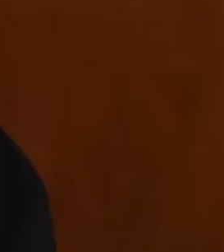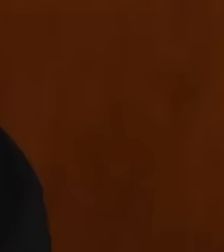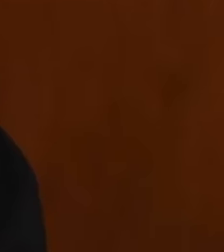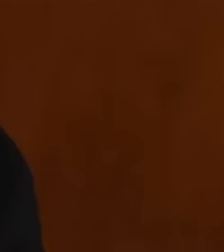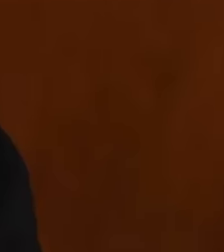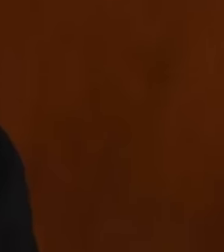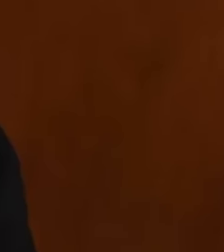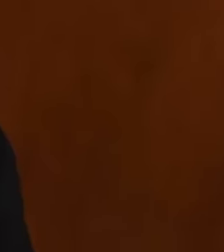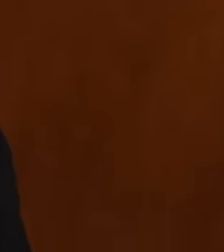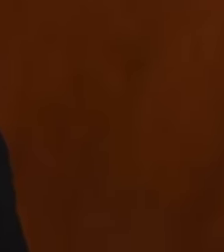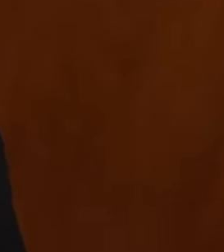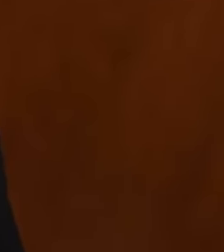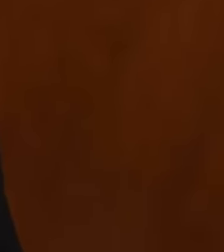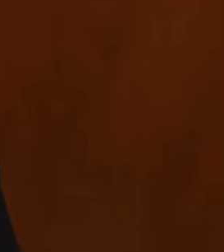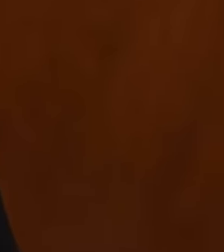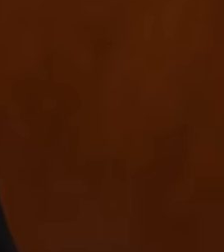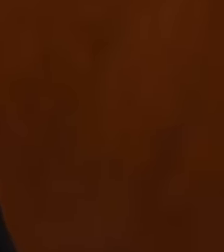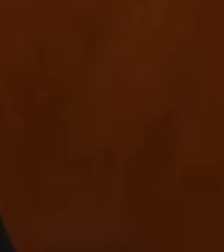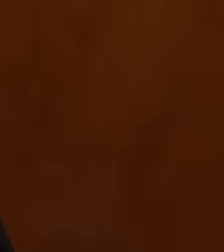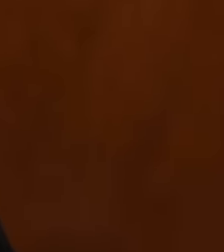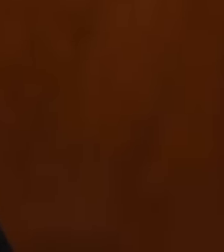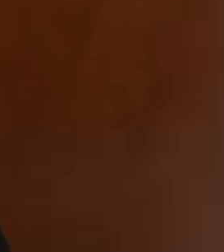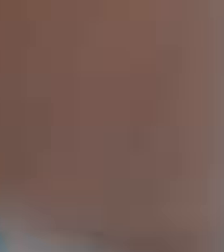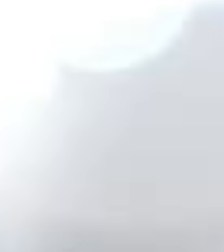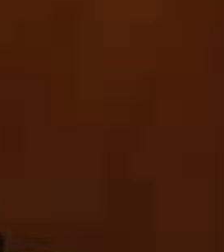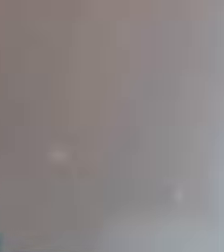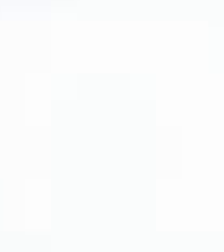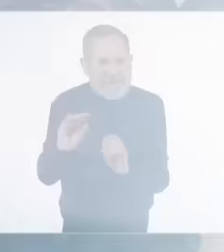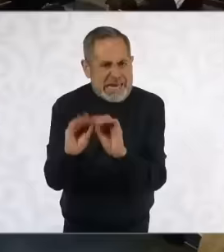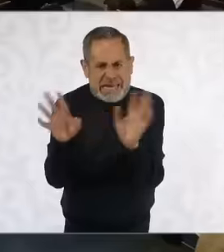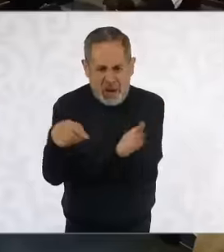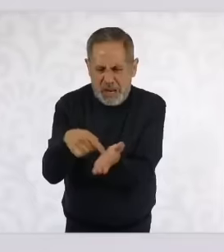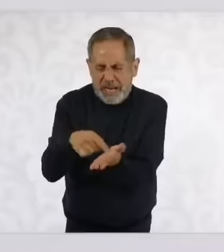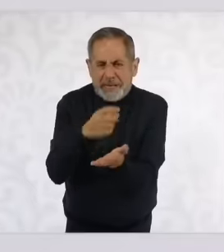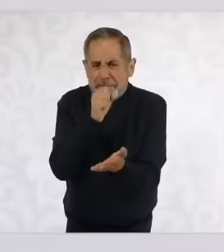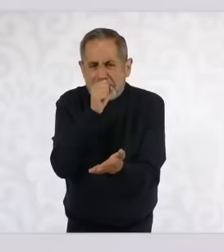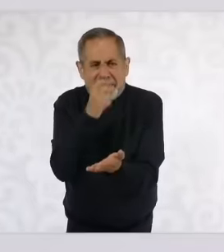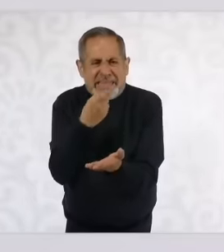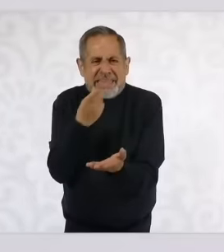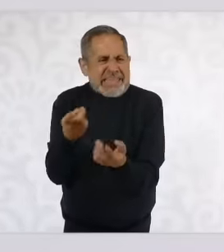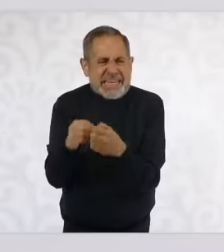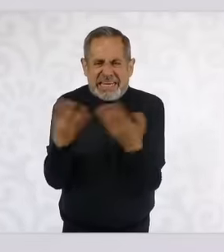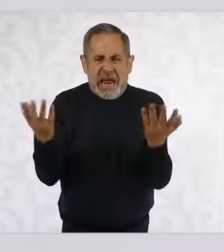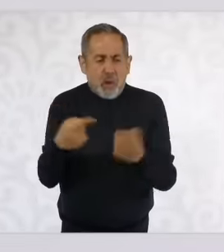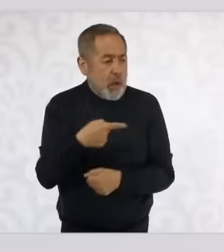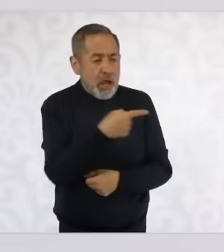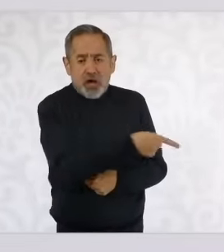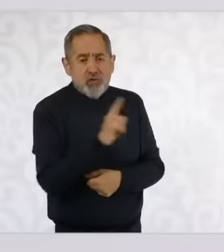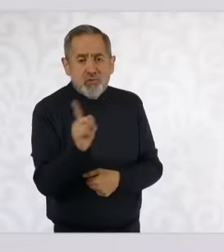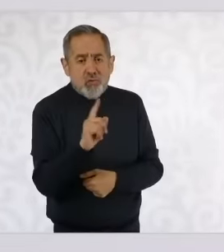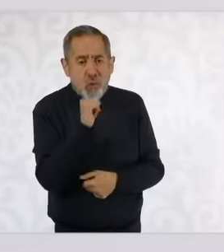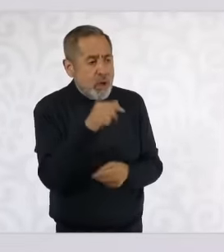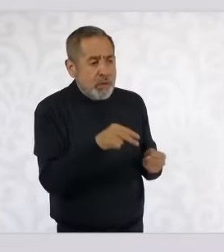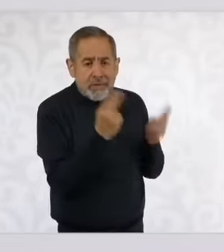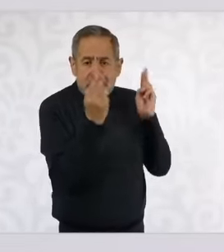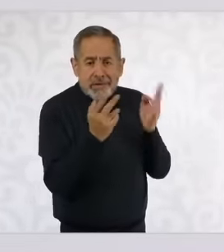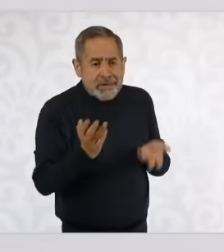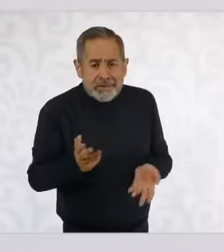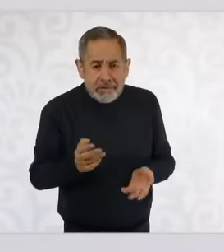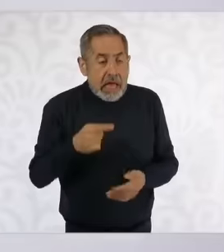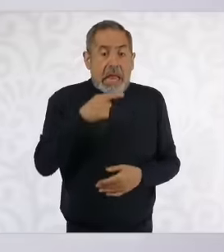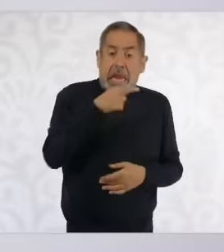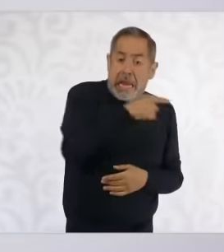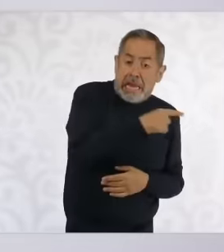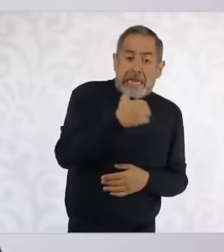judicial reform President Claudia said that she will not fall in her game and will not She is not going to negotiate with any minister,